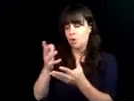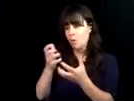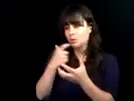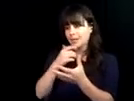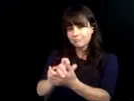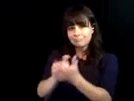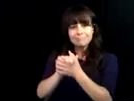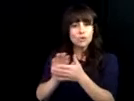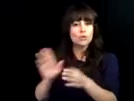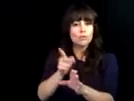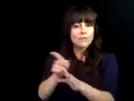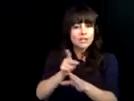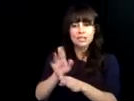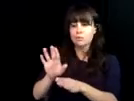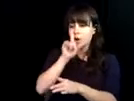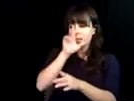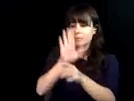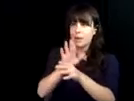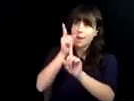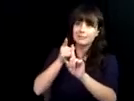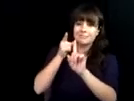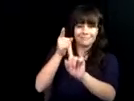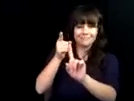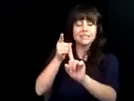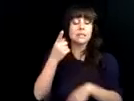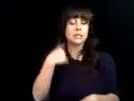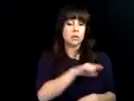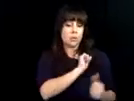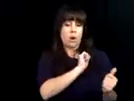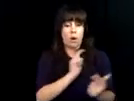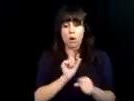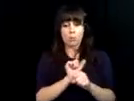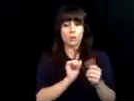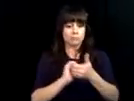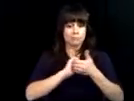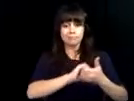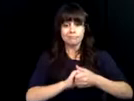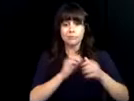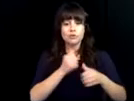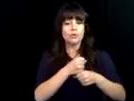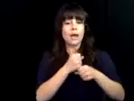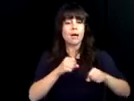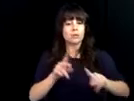Hth anniversary celebration. I want to congratulate you on your professionalism and commitment to